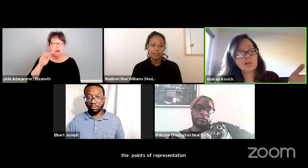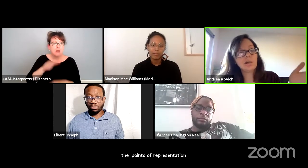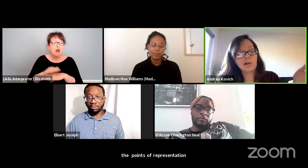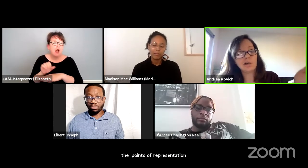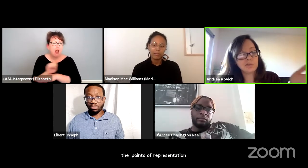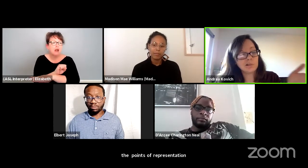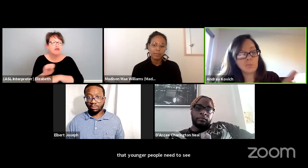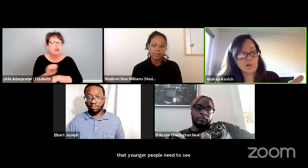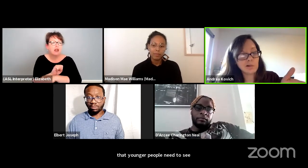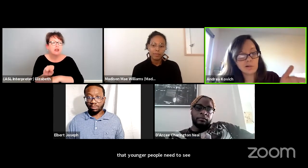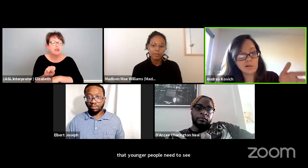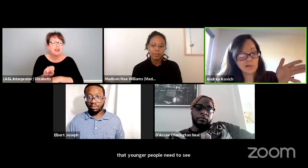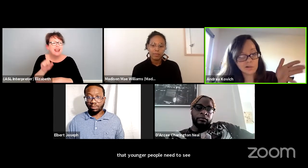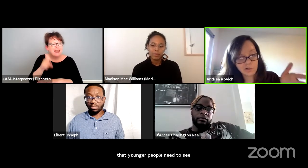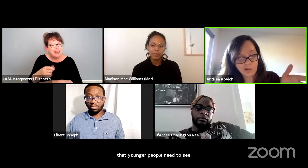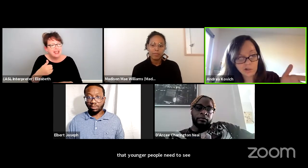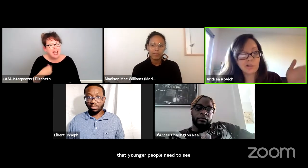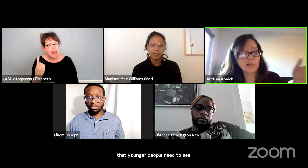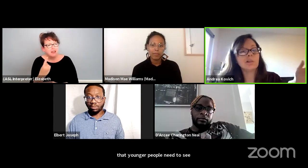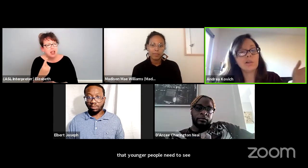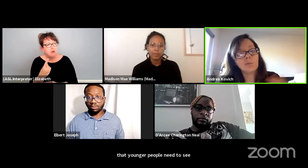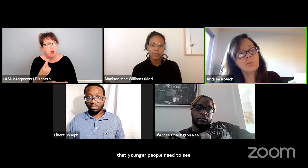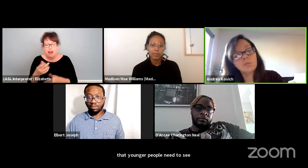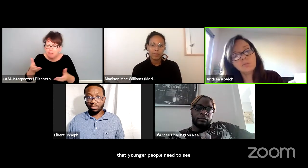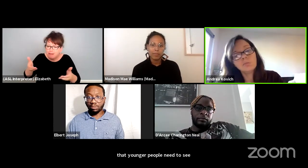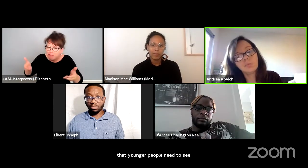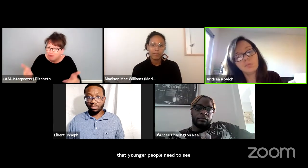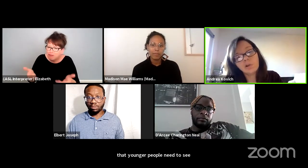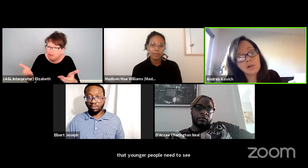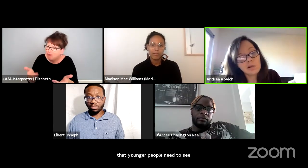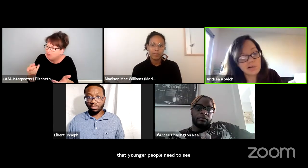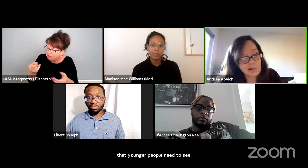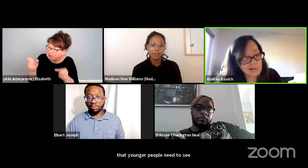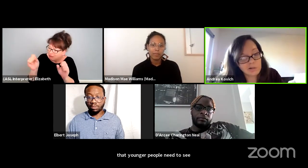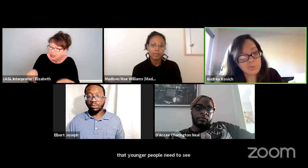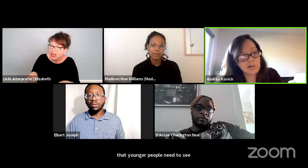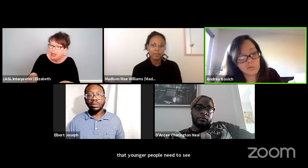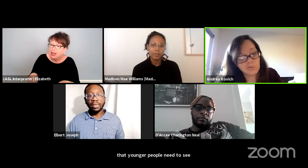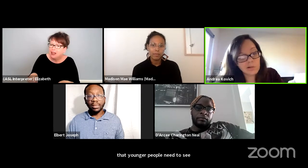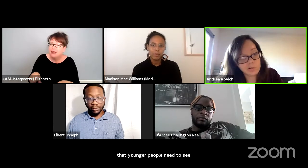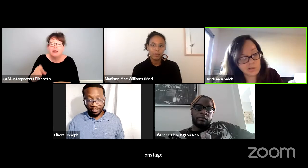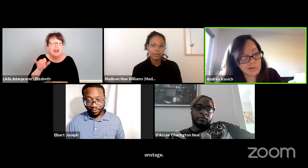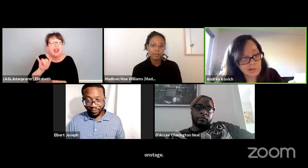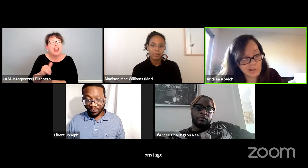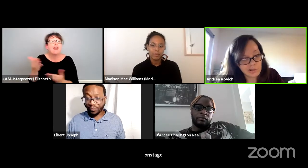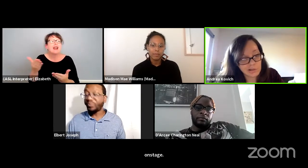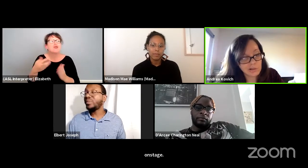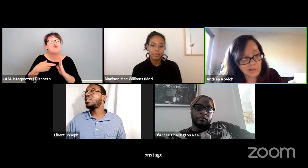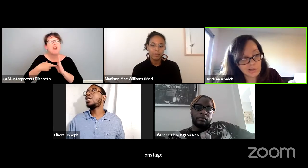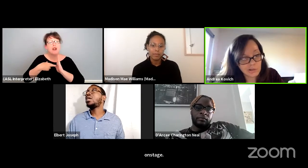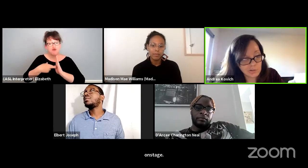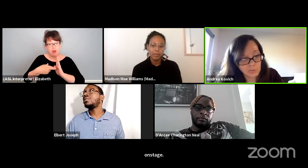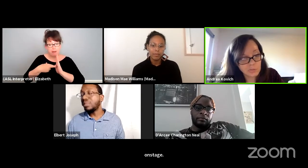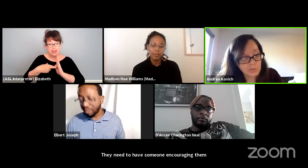They need to have someone encouraging them. And not what representation can do.